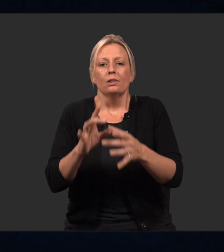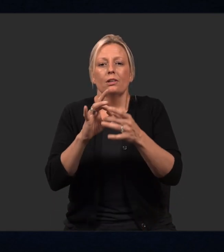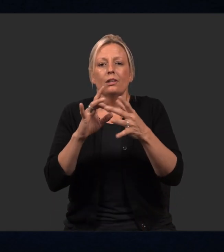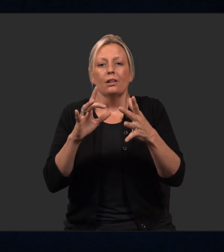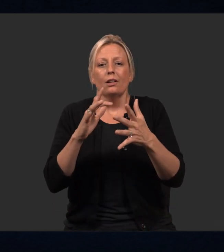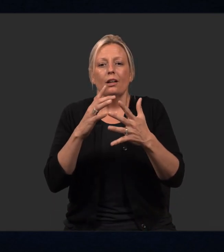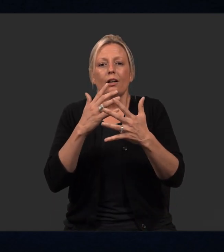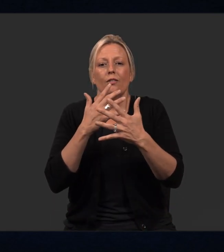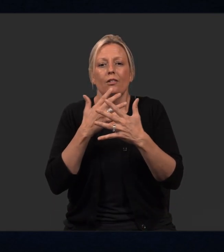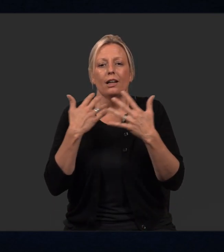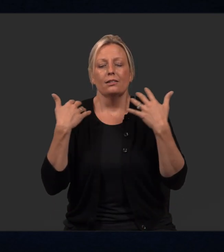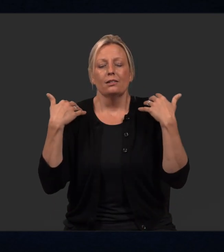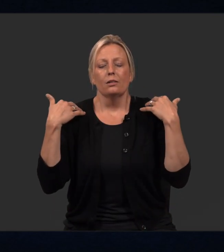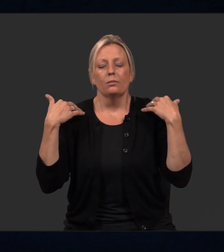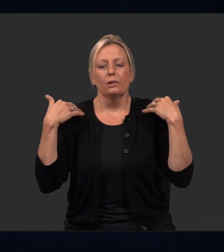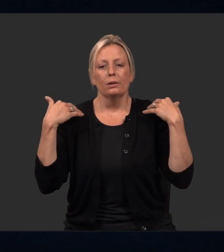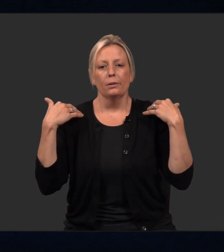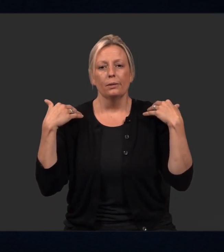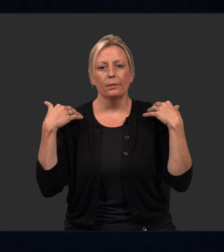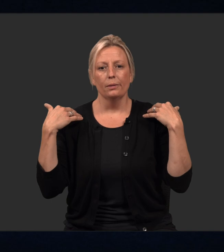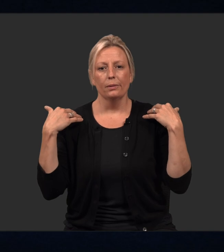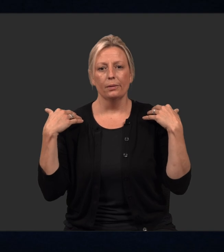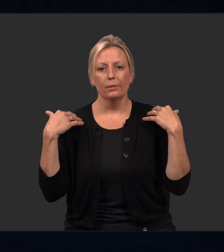and as you breathe out, feel your shoulders release.